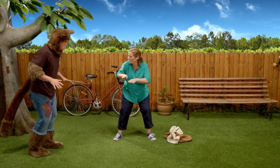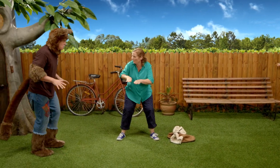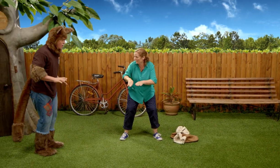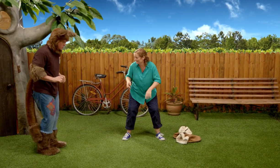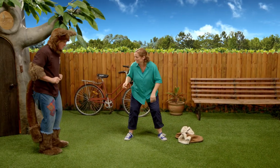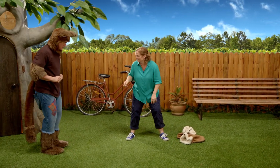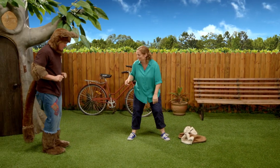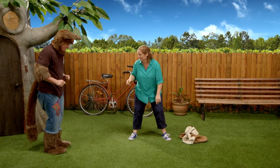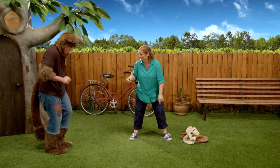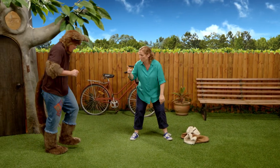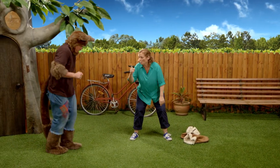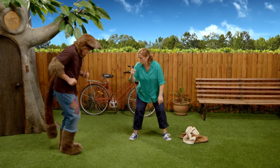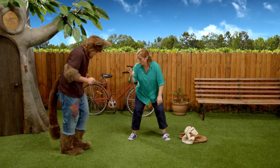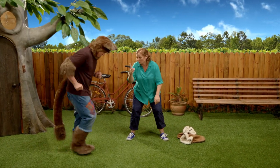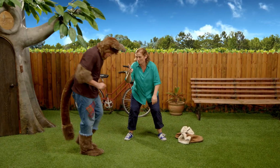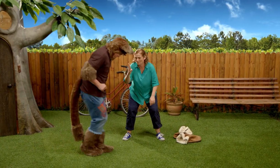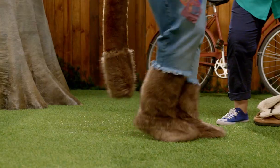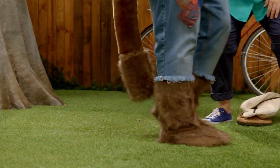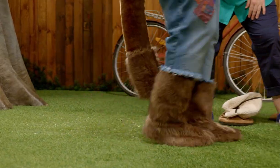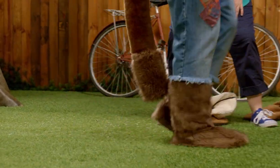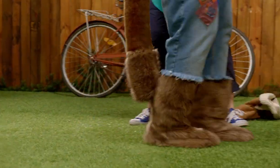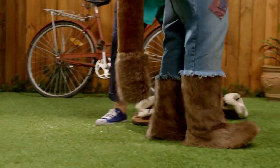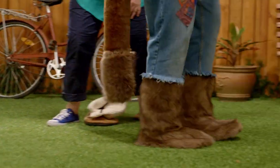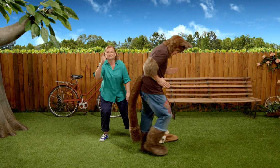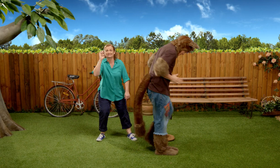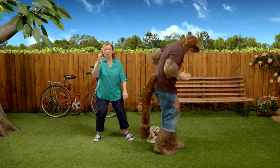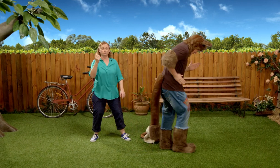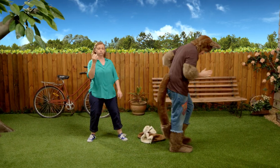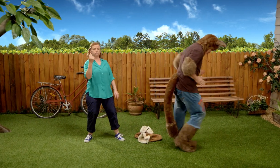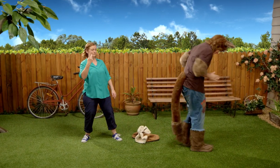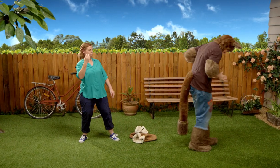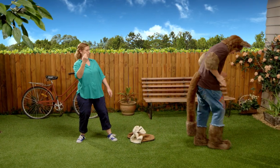Now take little steps. One, two, three, four, five, six, seven, eight, nine, ten.